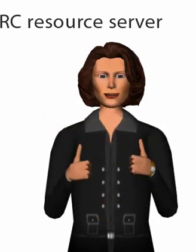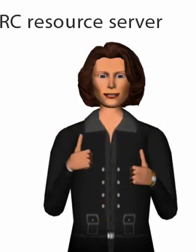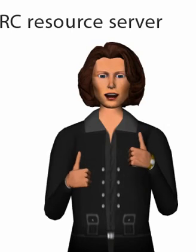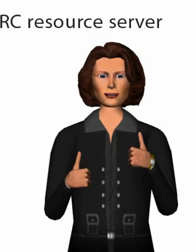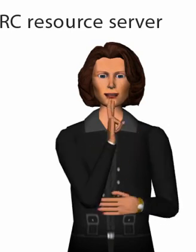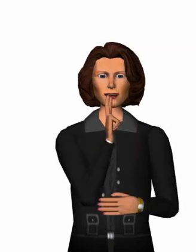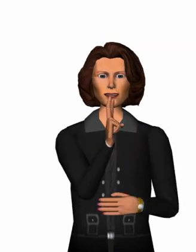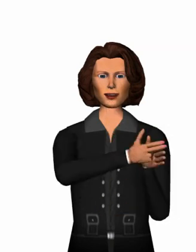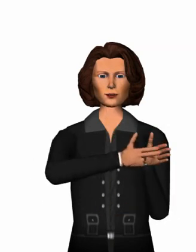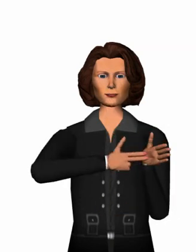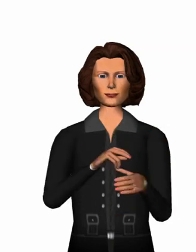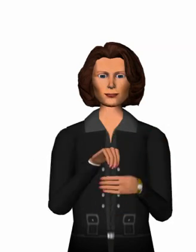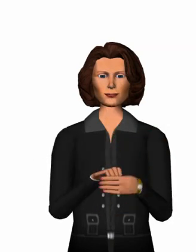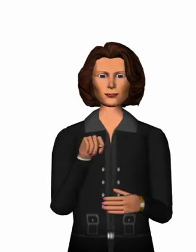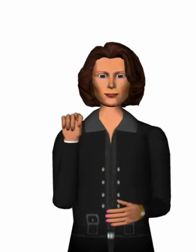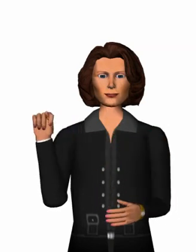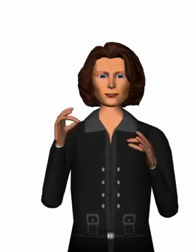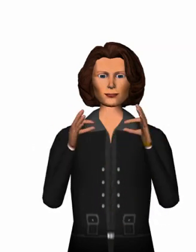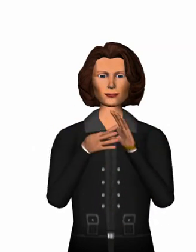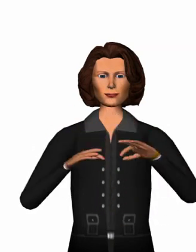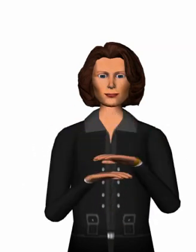which are specified in the link below.